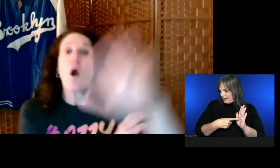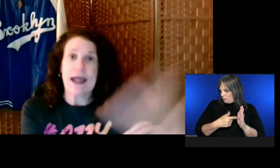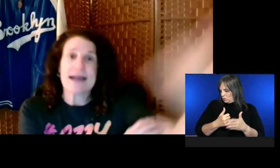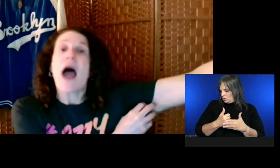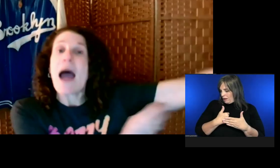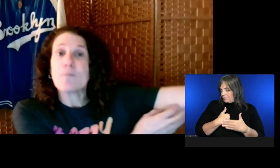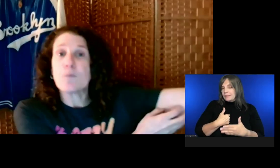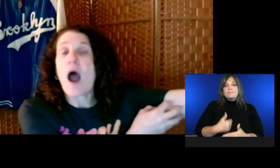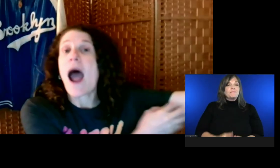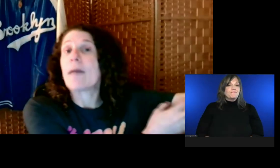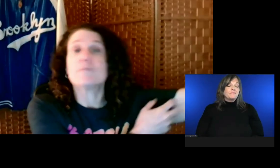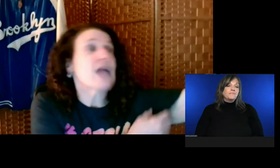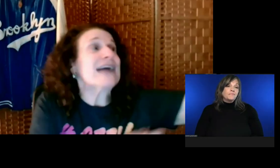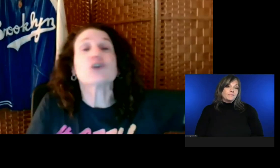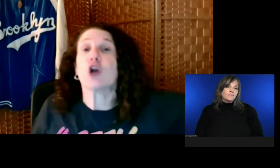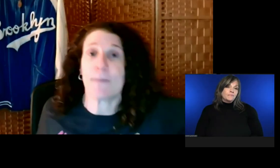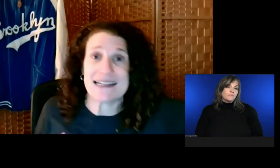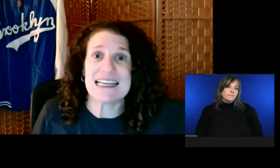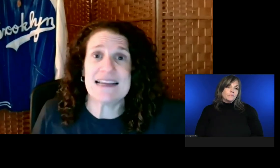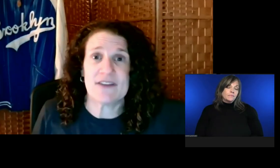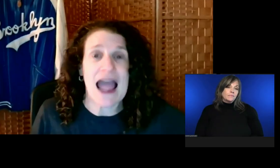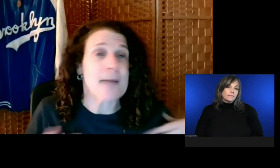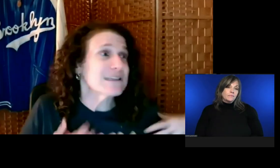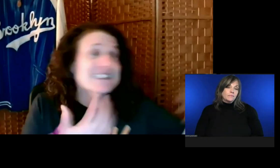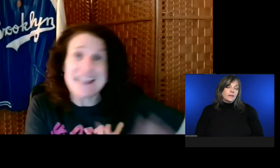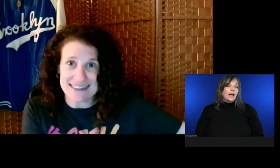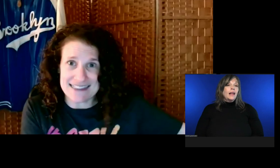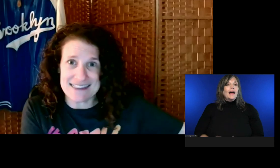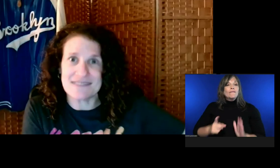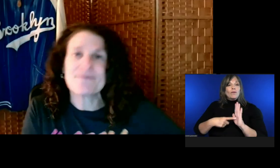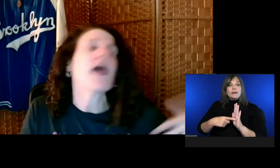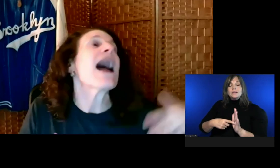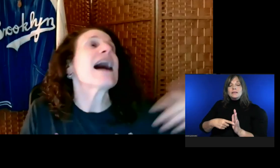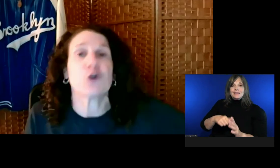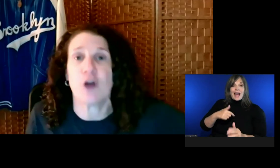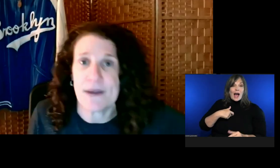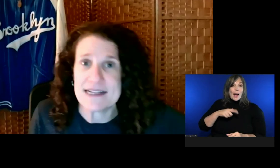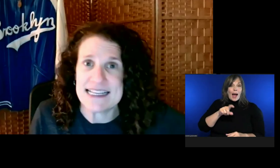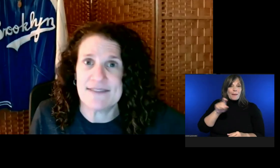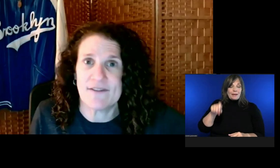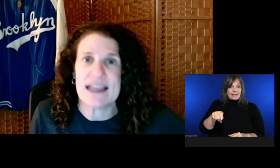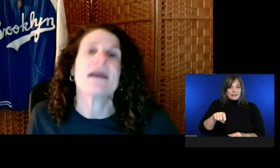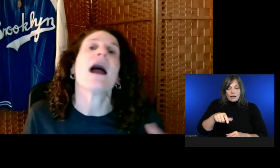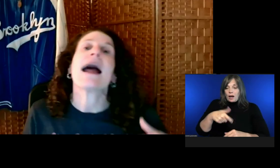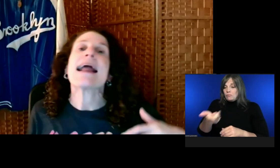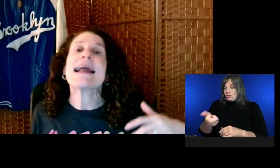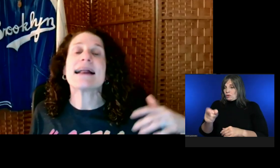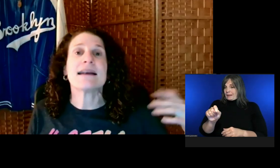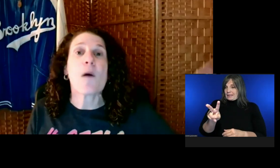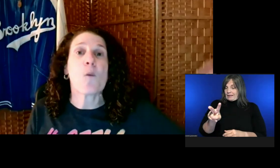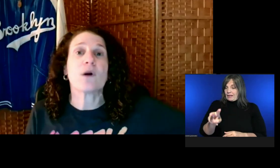So... Okay. I turn on my TV. I'm in Texas. I turn on my TV.